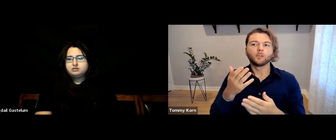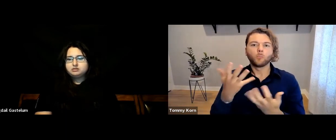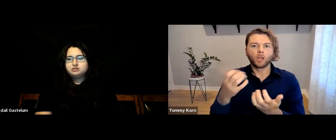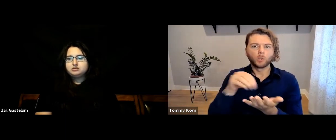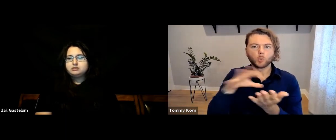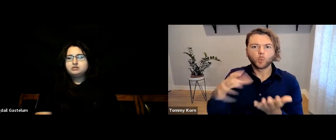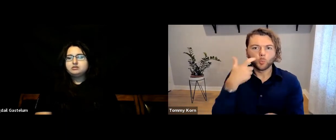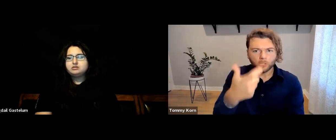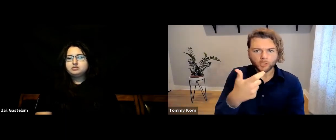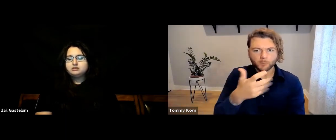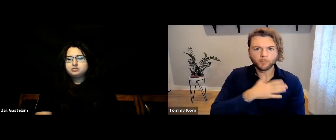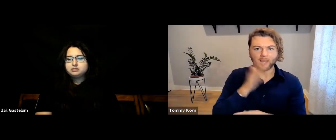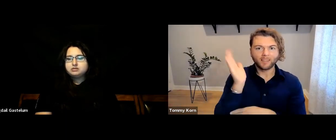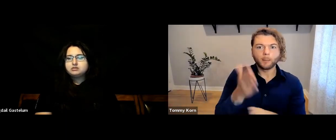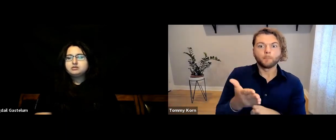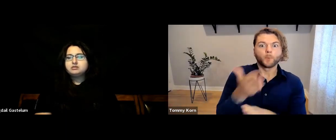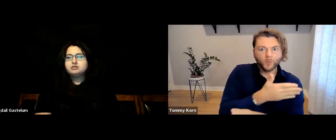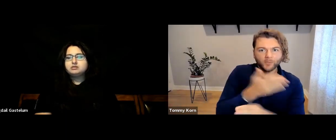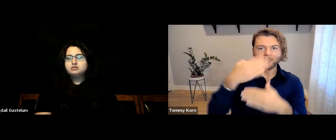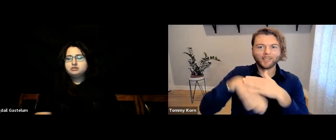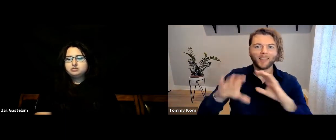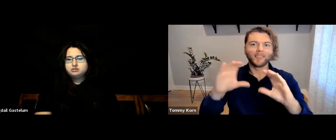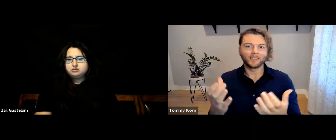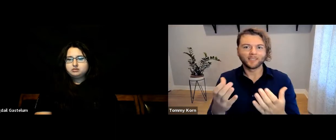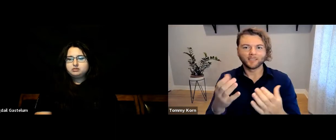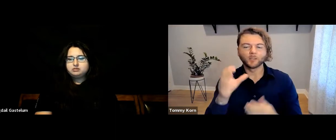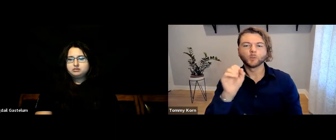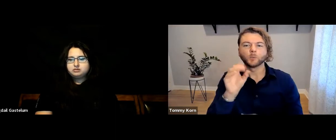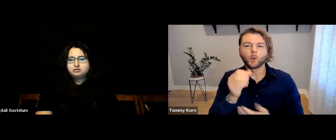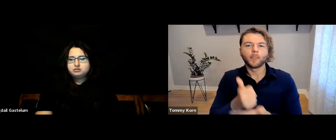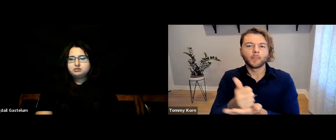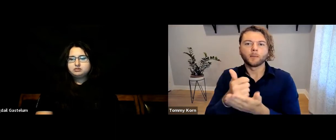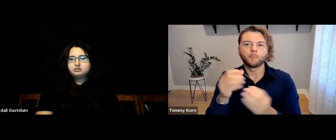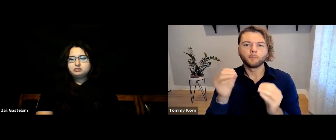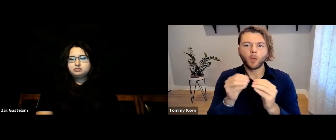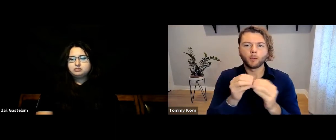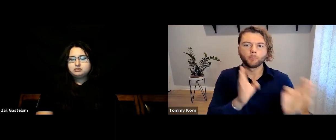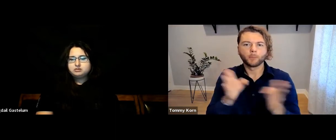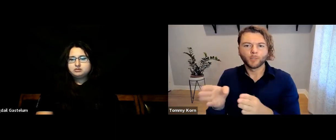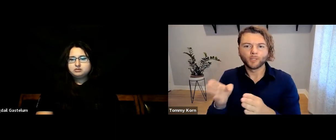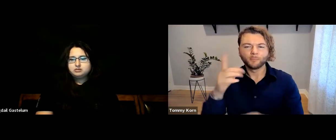and have my students watch it before coming to class, so they’re more prepared.